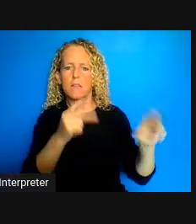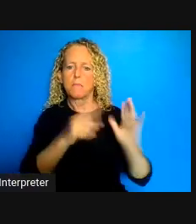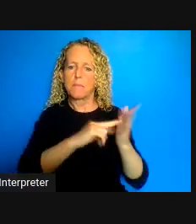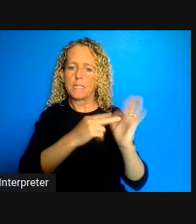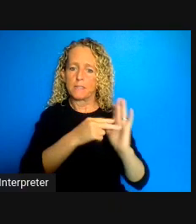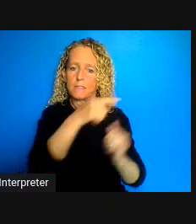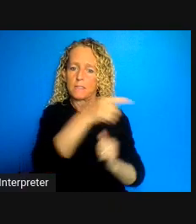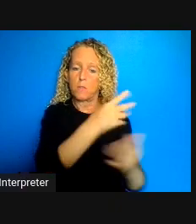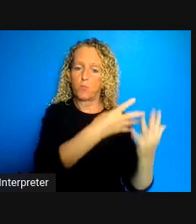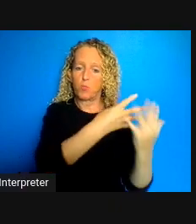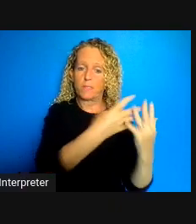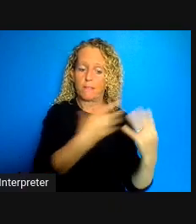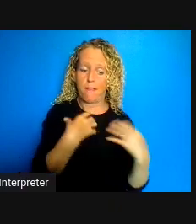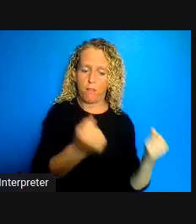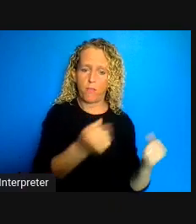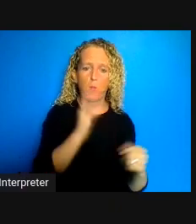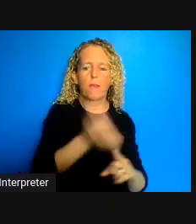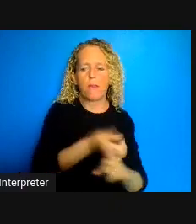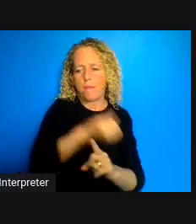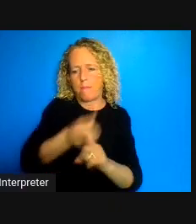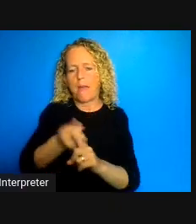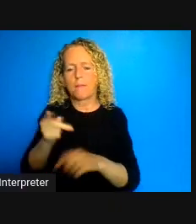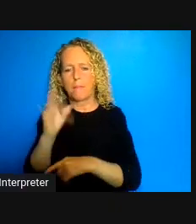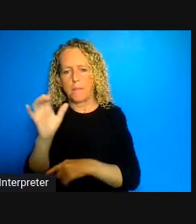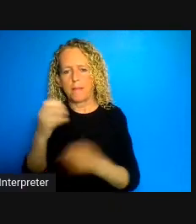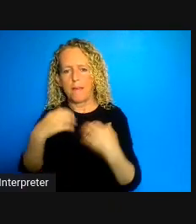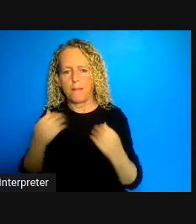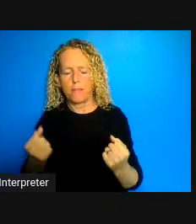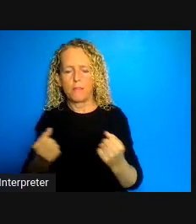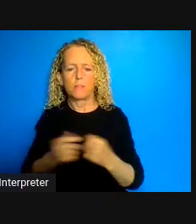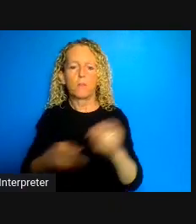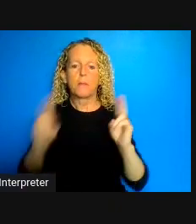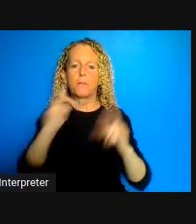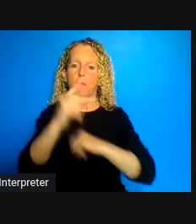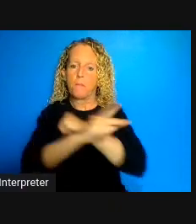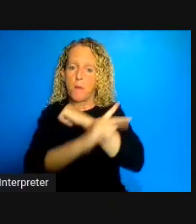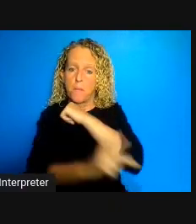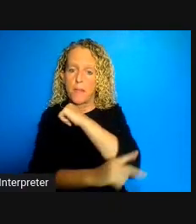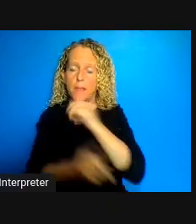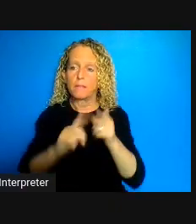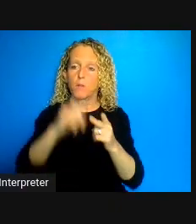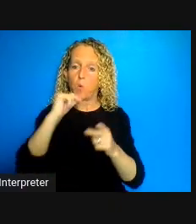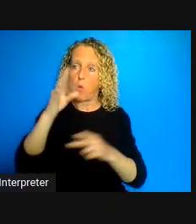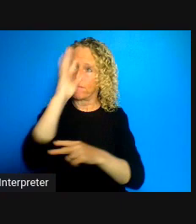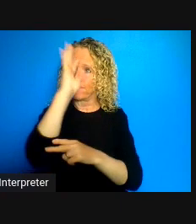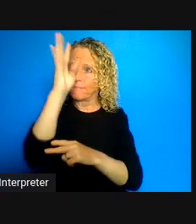Parliament and by policy makers really have an impact on all of us and all our